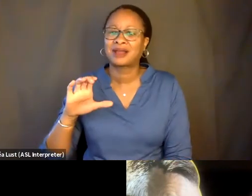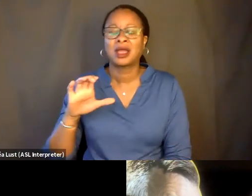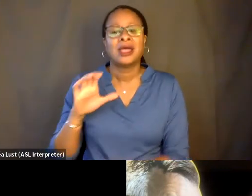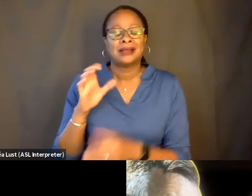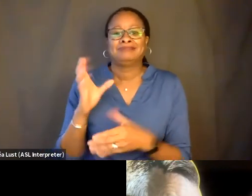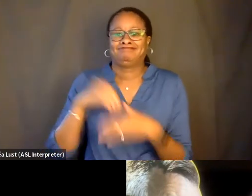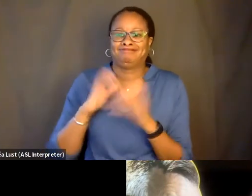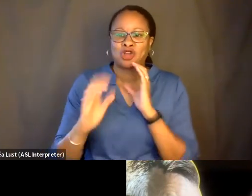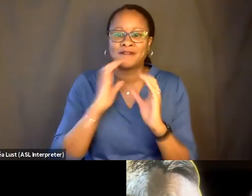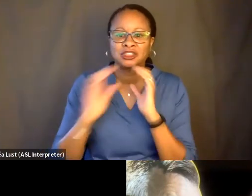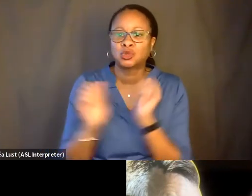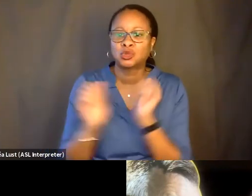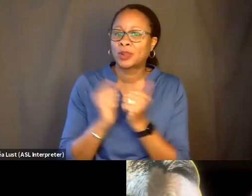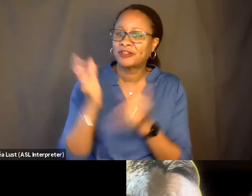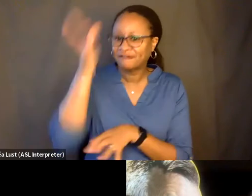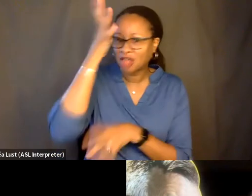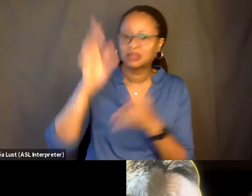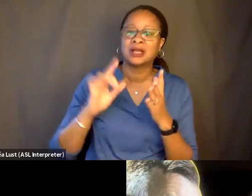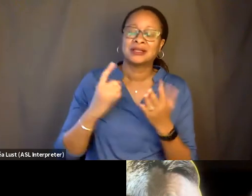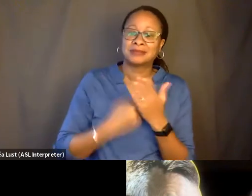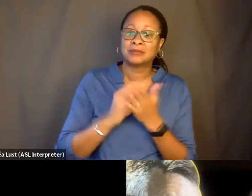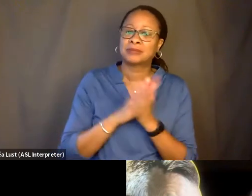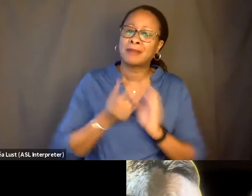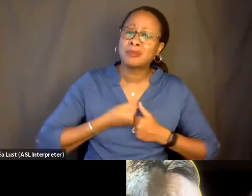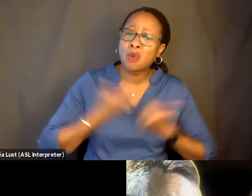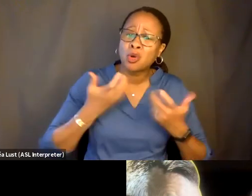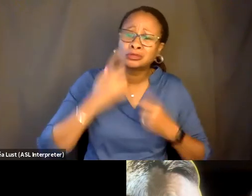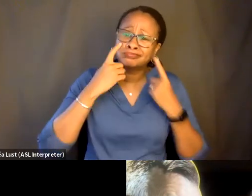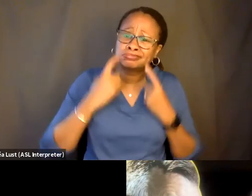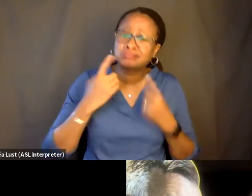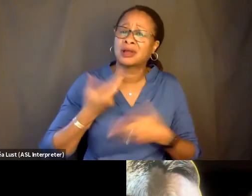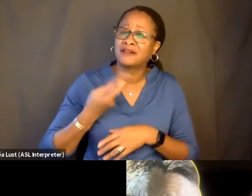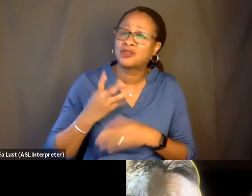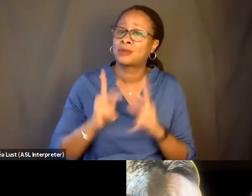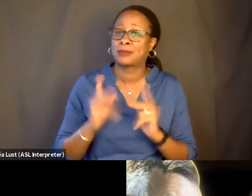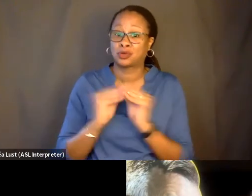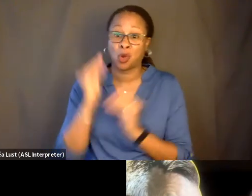Sometimes you get emotional and so forth. And I think few people would know more about the challenges